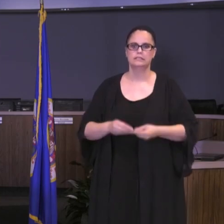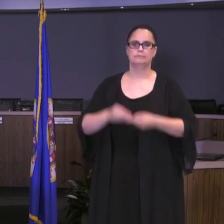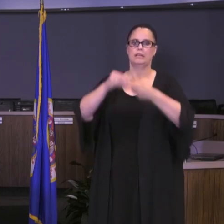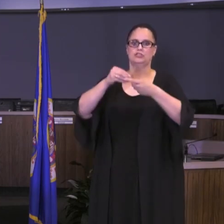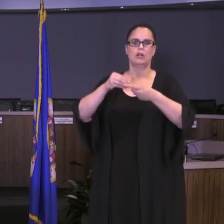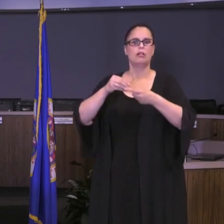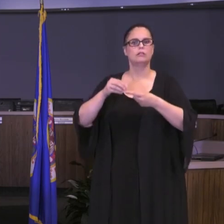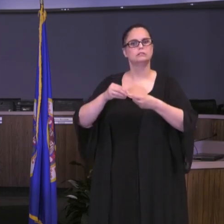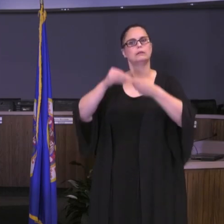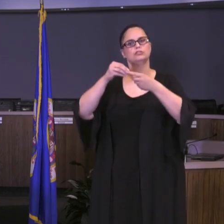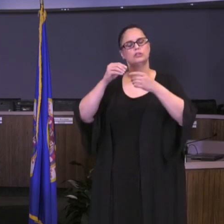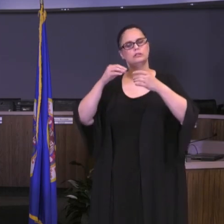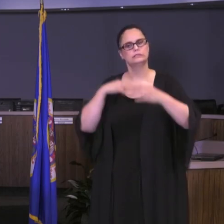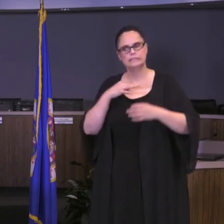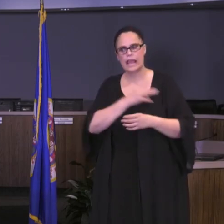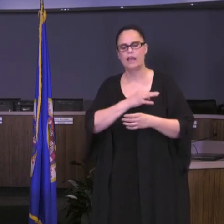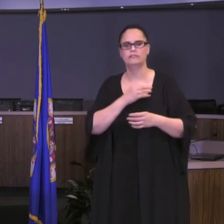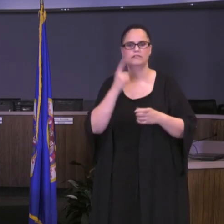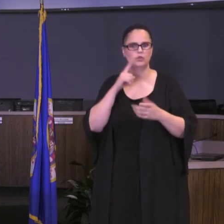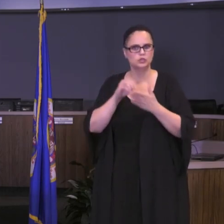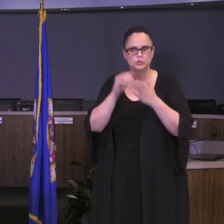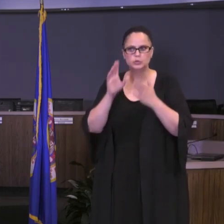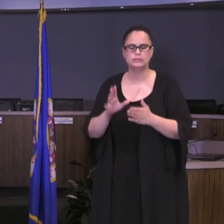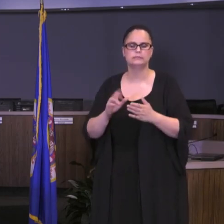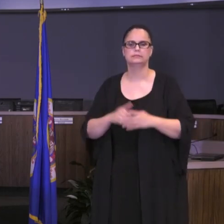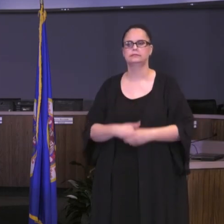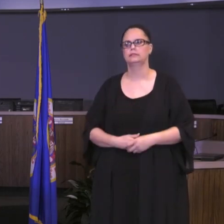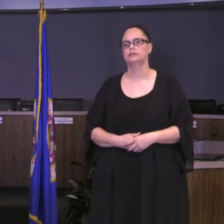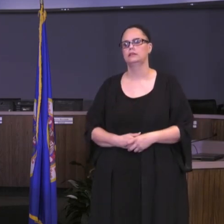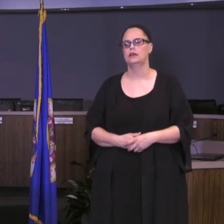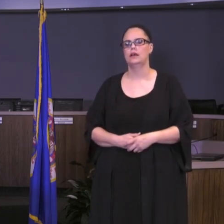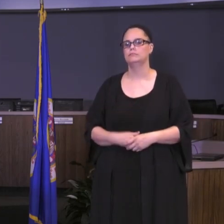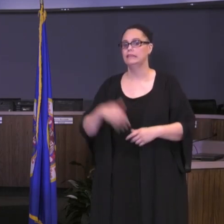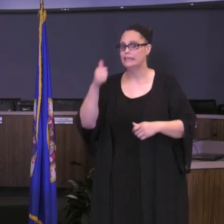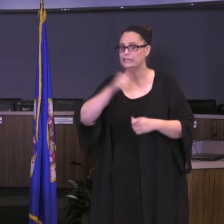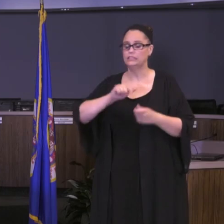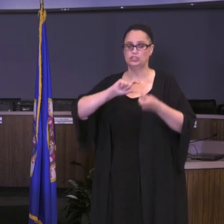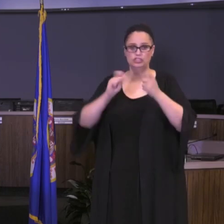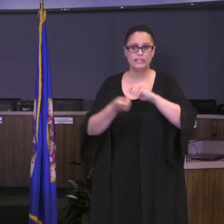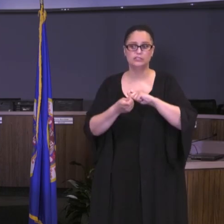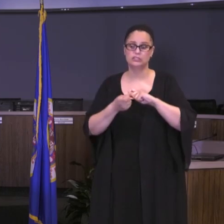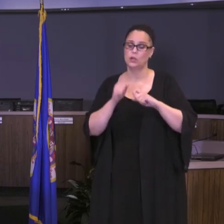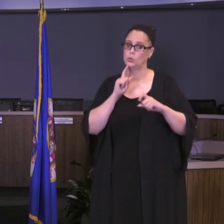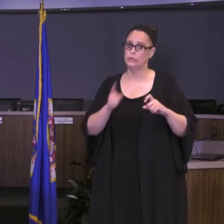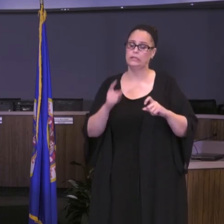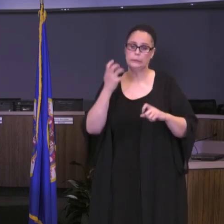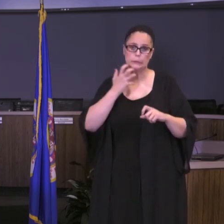students at particular schools, any changes in that are going to be drastic and especially if you're already in